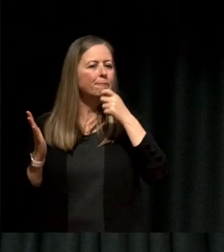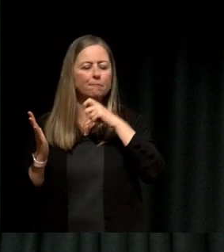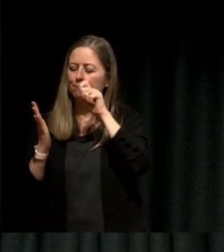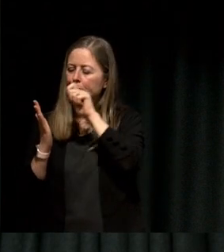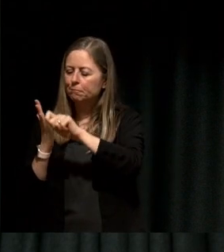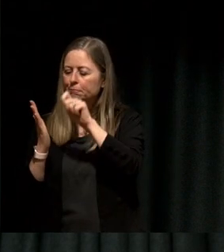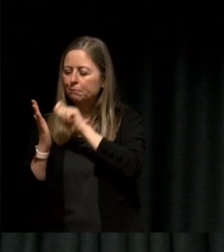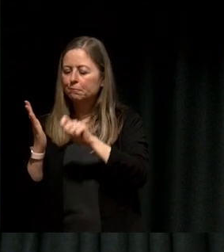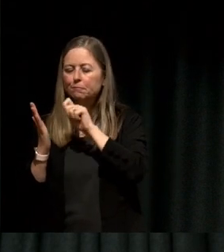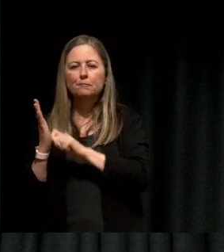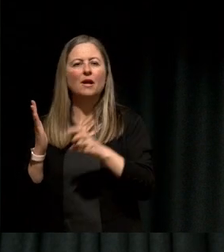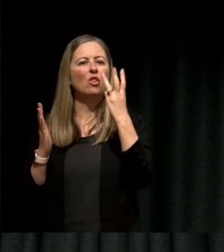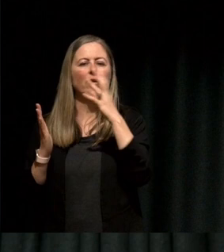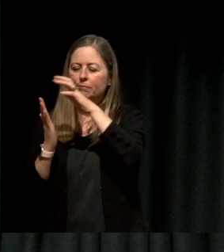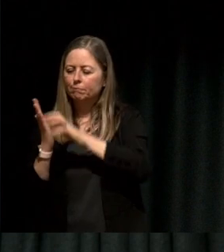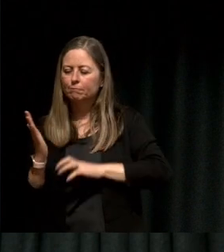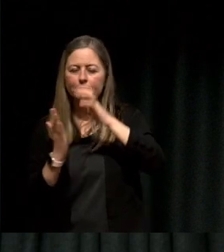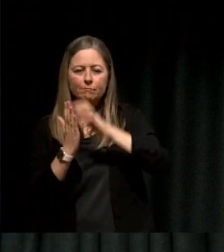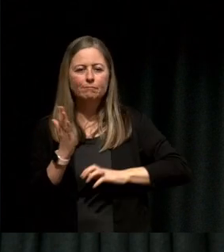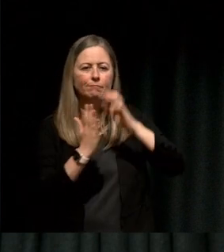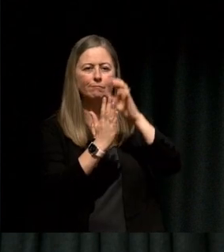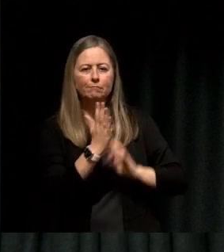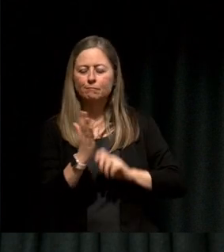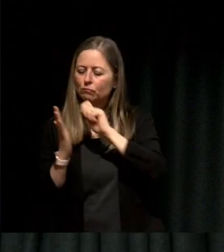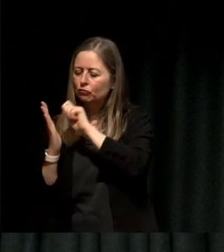And it's some pretty ugly stuff sometimes about self-doubt and fear, but I realize that